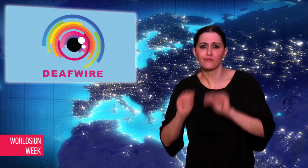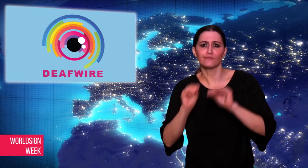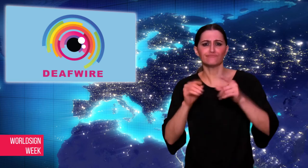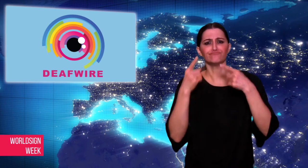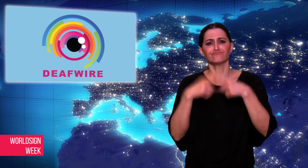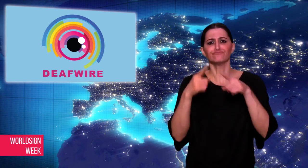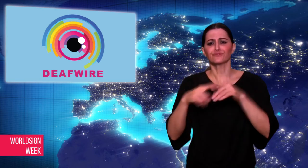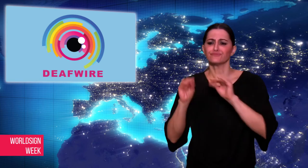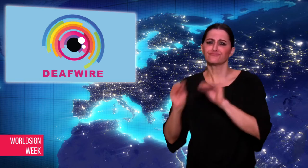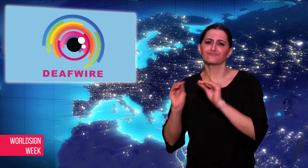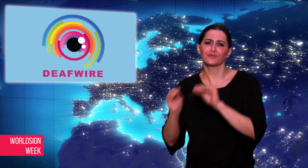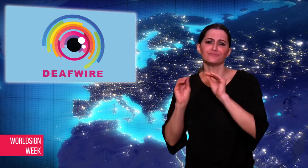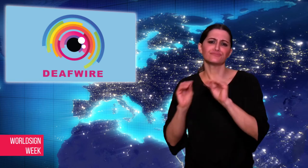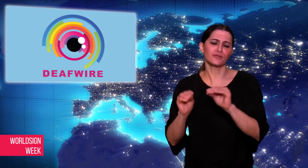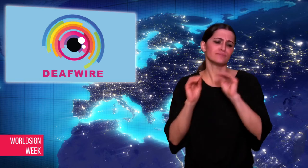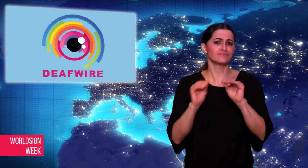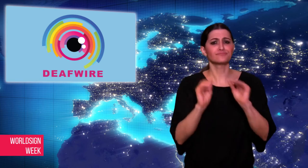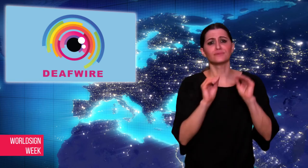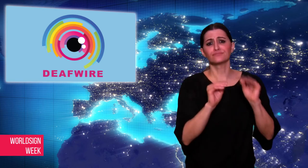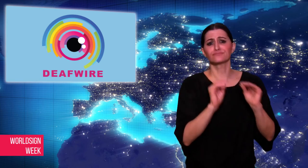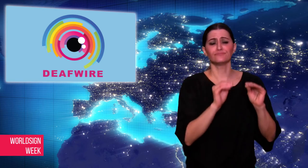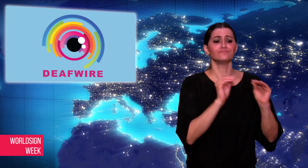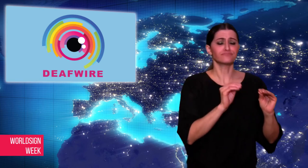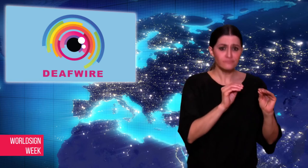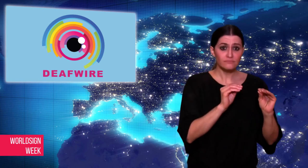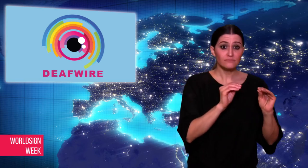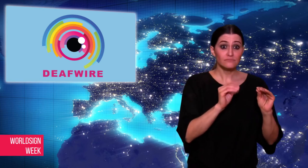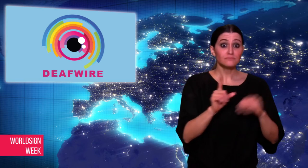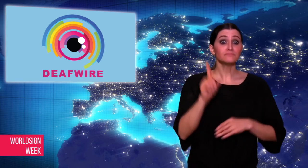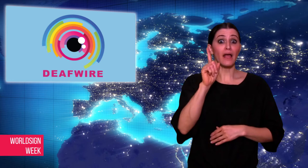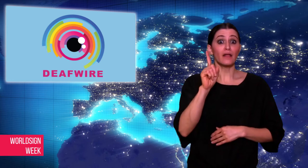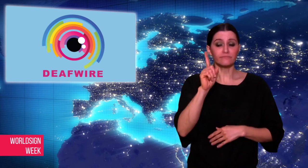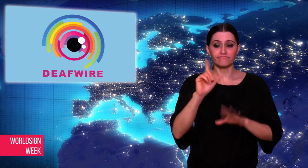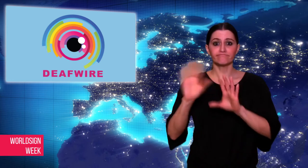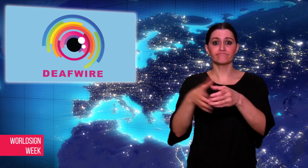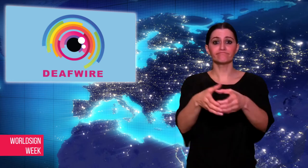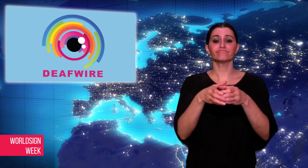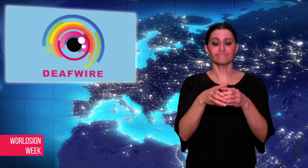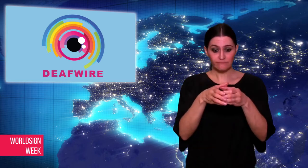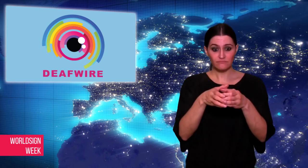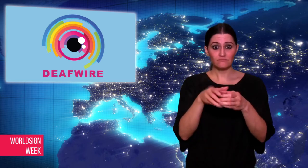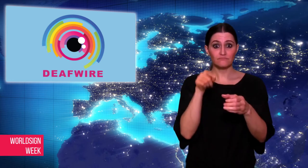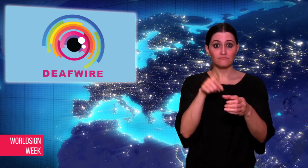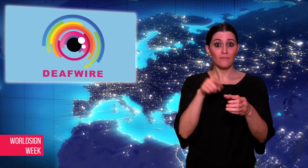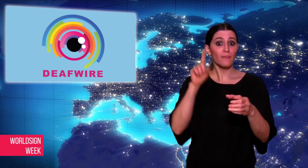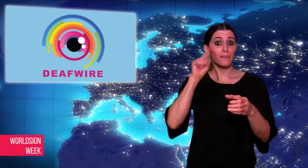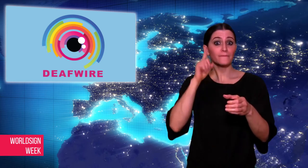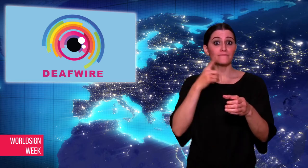for its first aid classes but the group